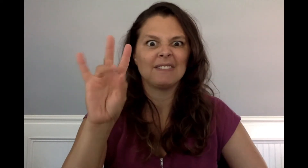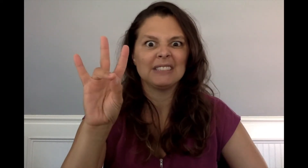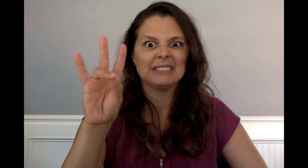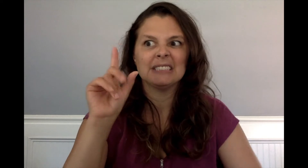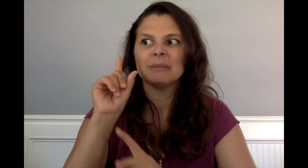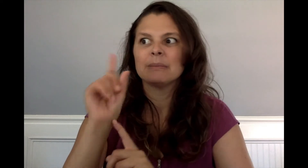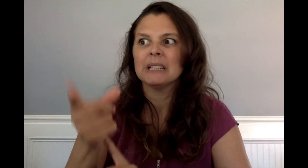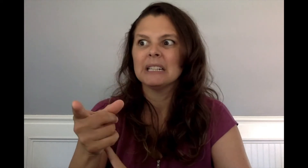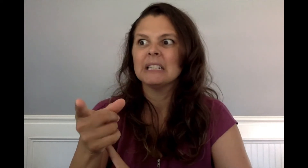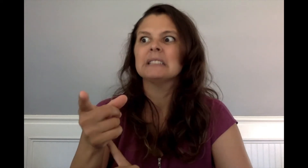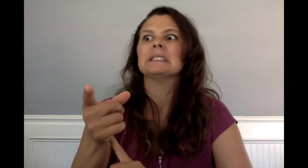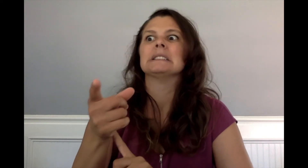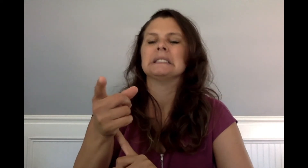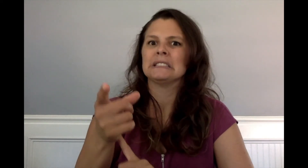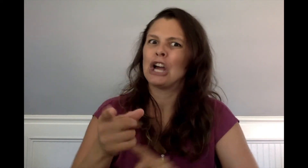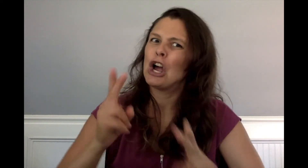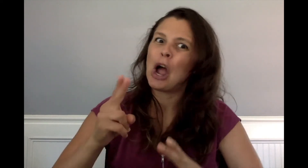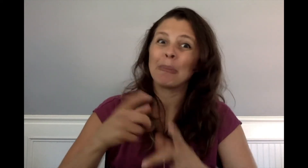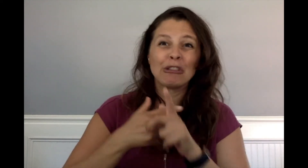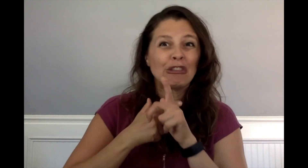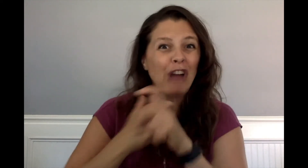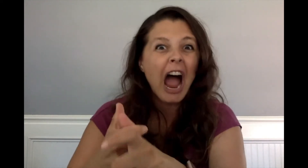showed it to Frog. They had seventeen minutes